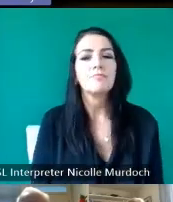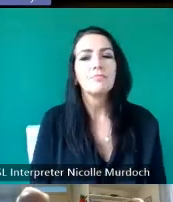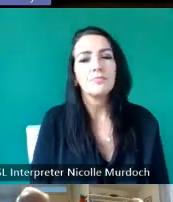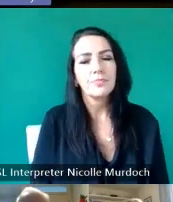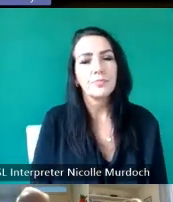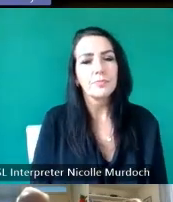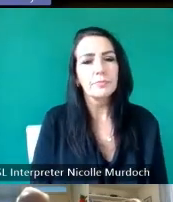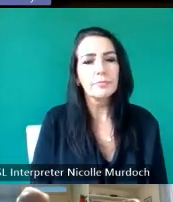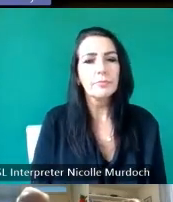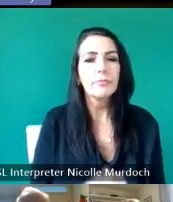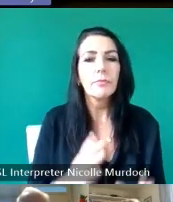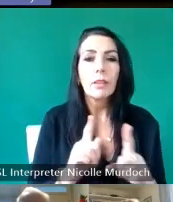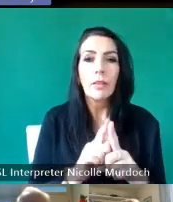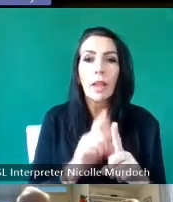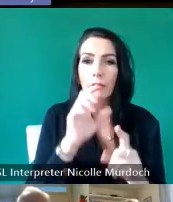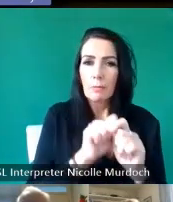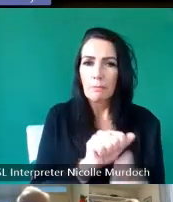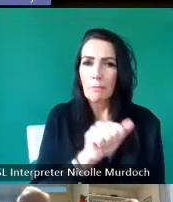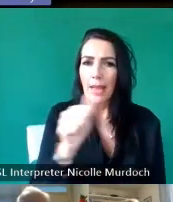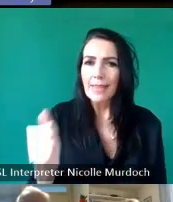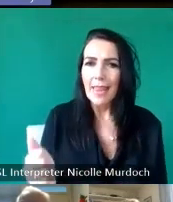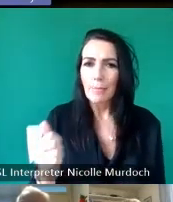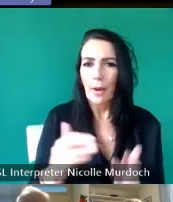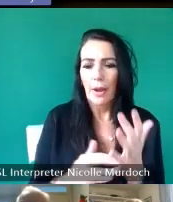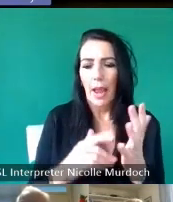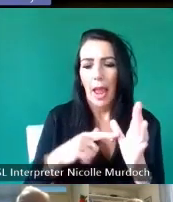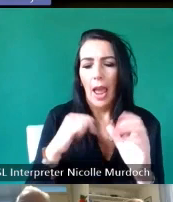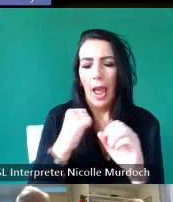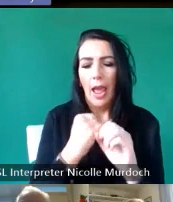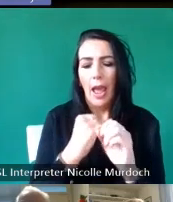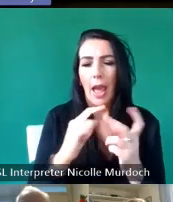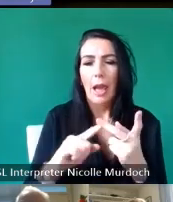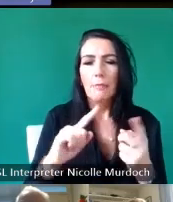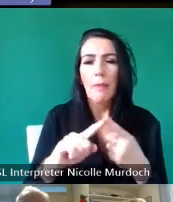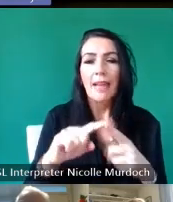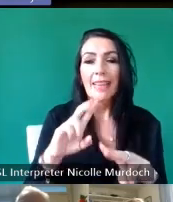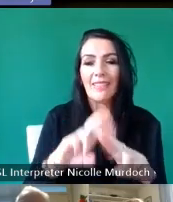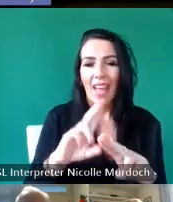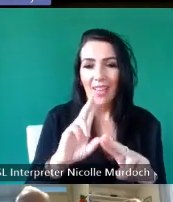about my neighbor Maggie F who was Central to the egg buyout and I just thought oh my God I can't